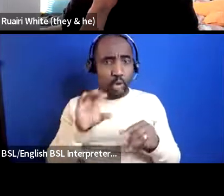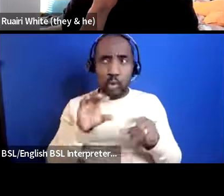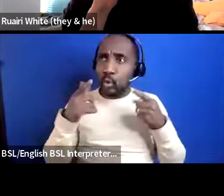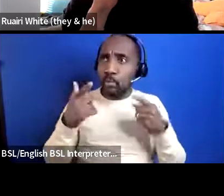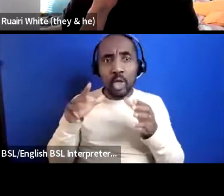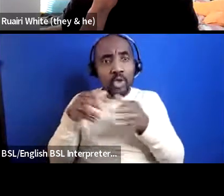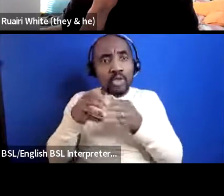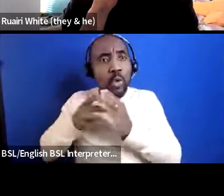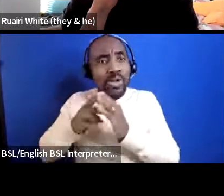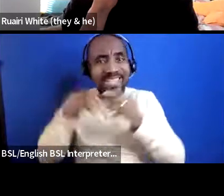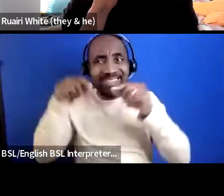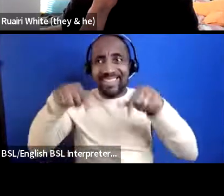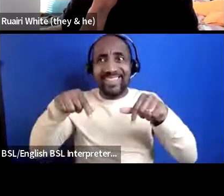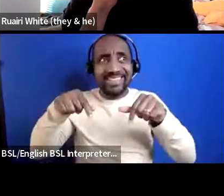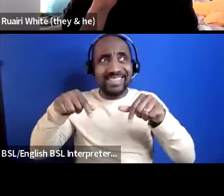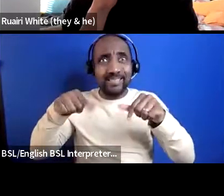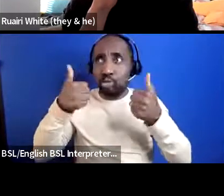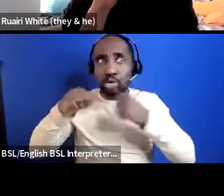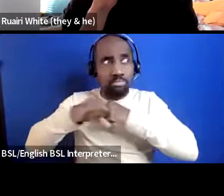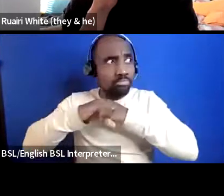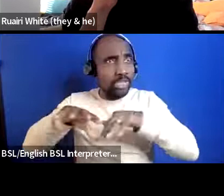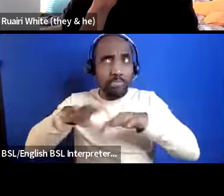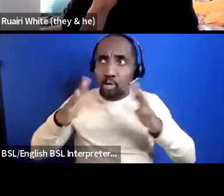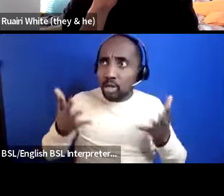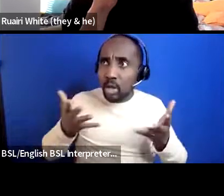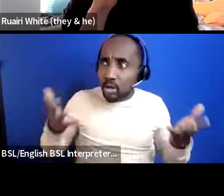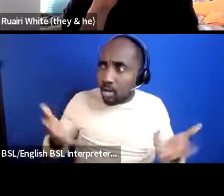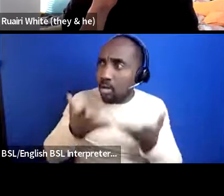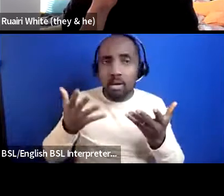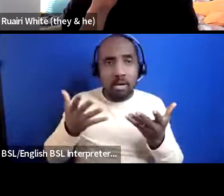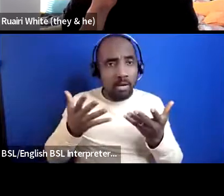would be very very helpful and i'm very grateful to NSUN because we've been having these